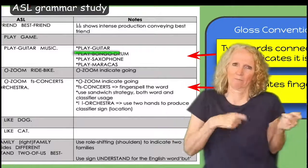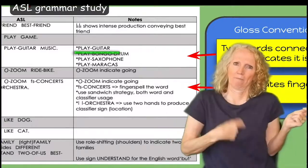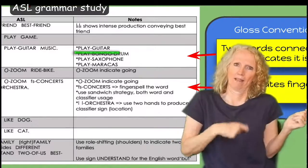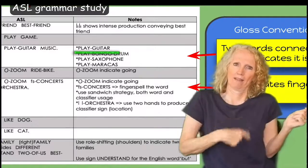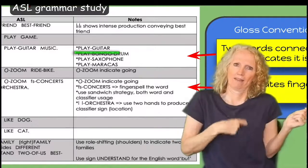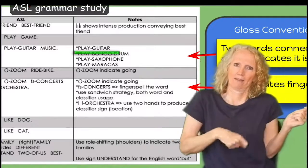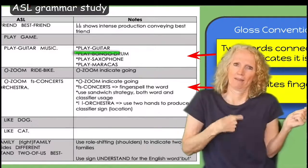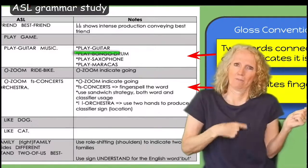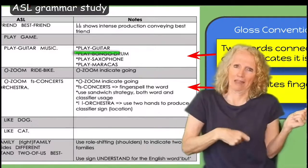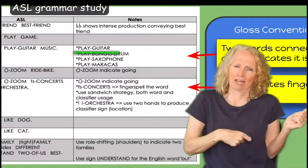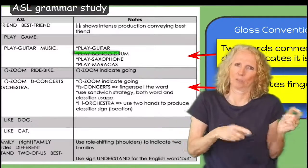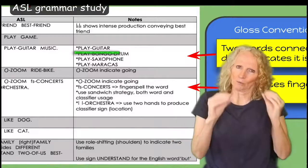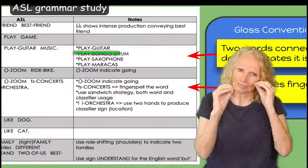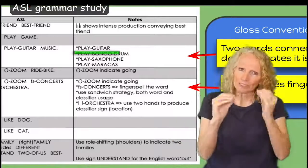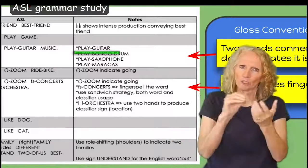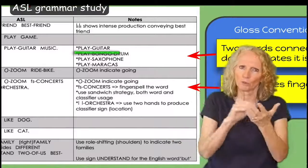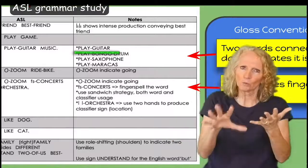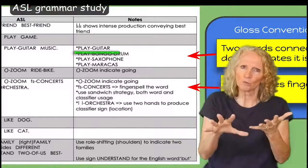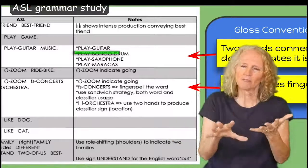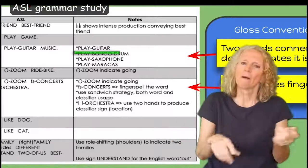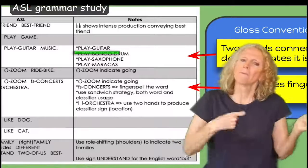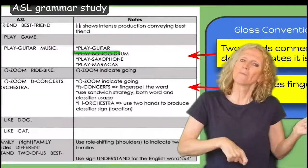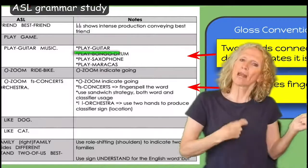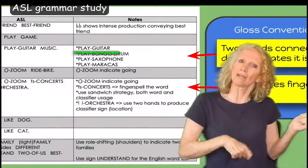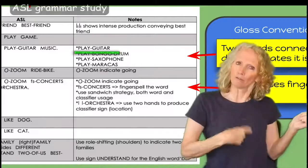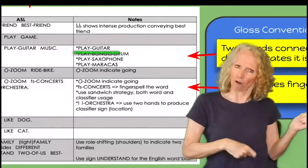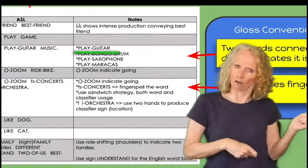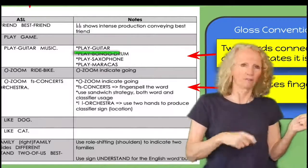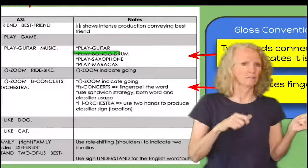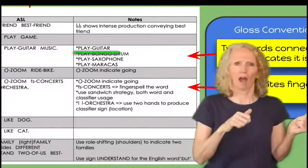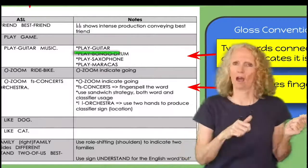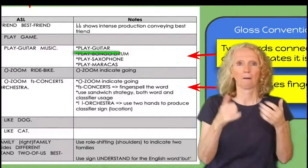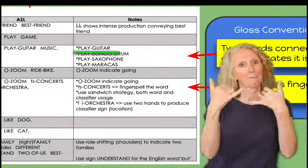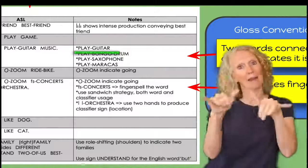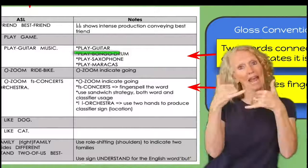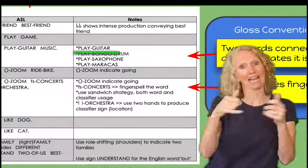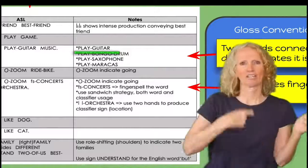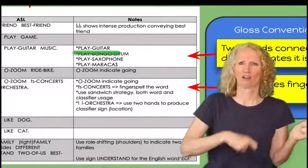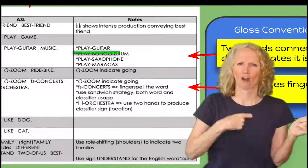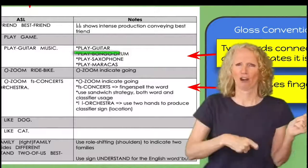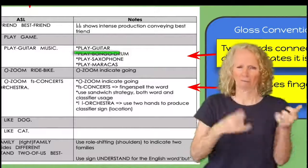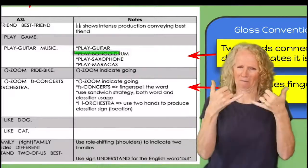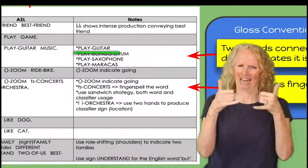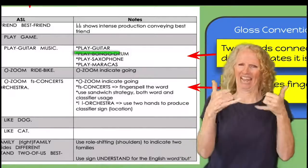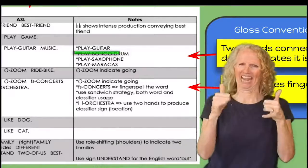is playing guitar we are teaching our students